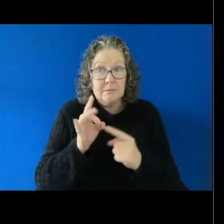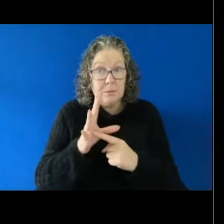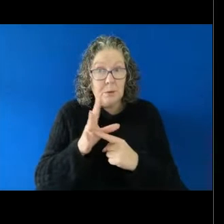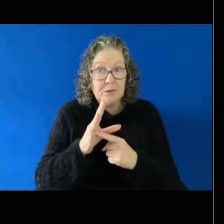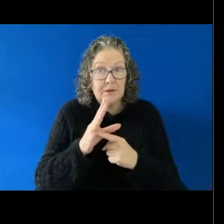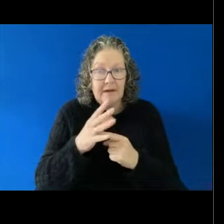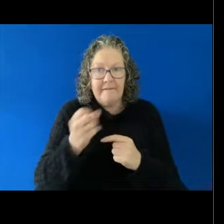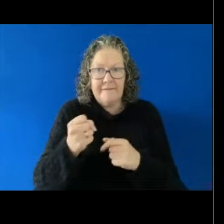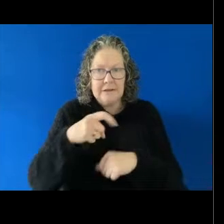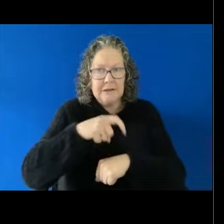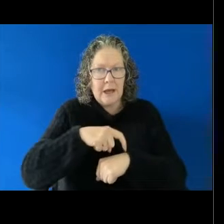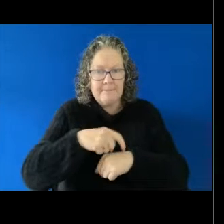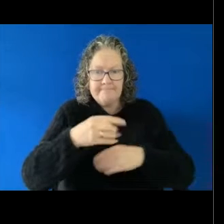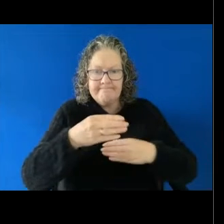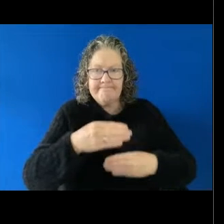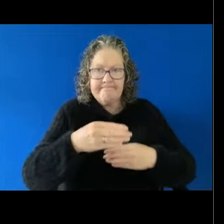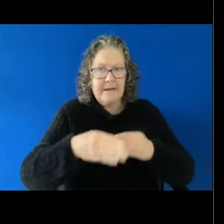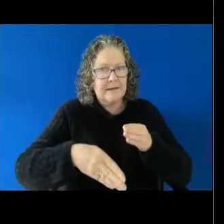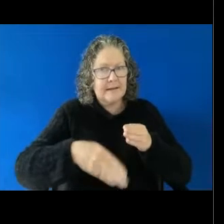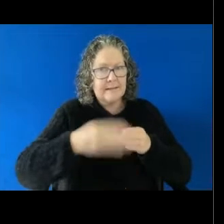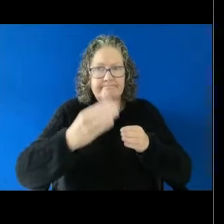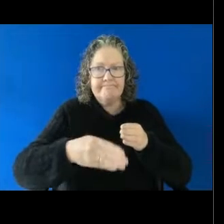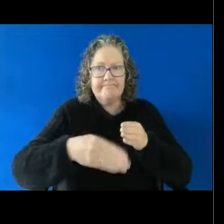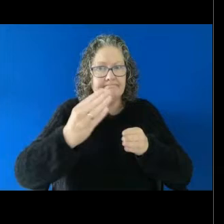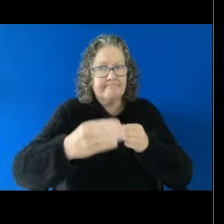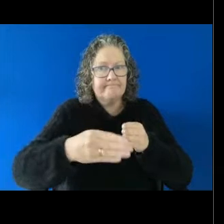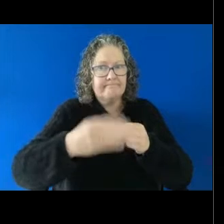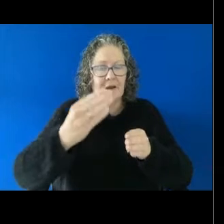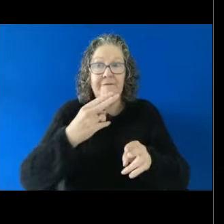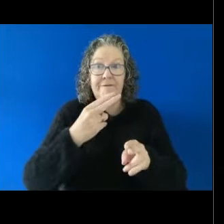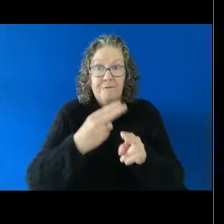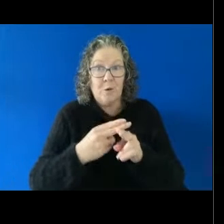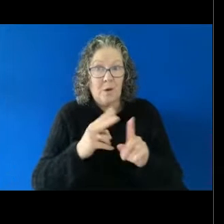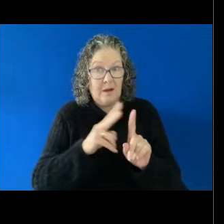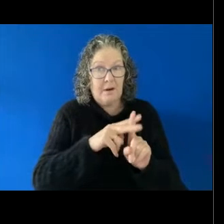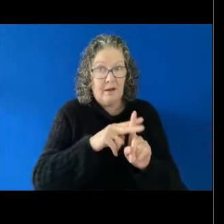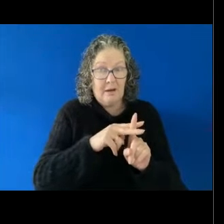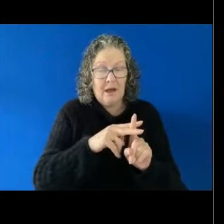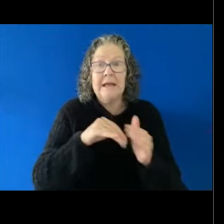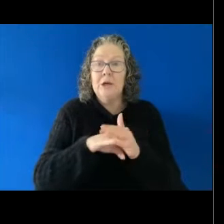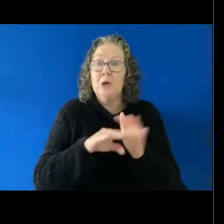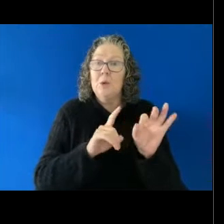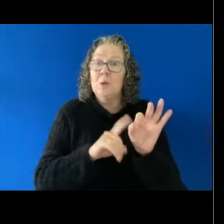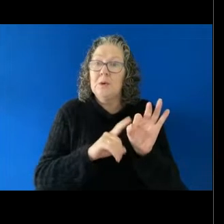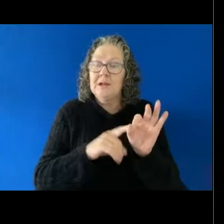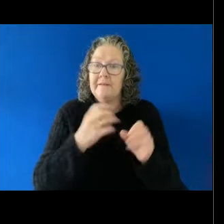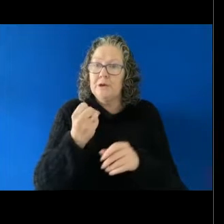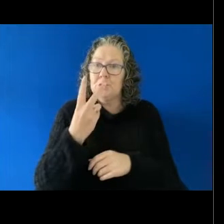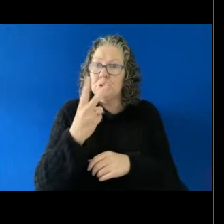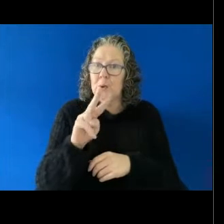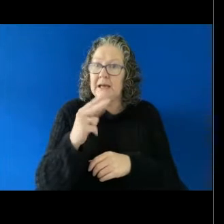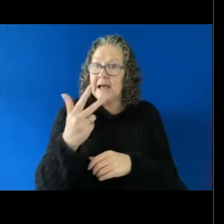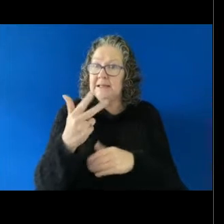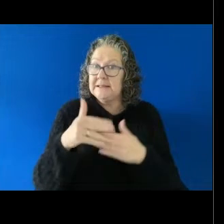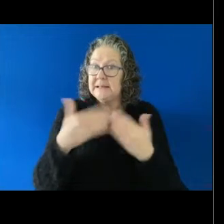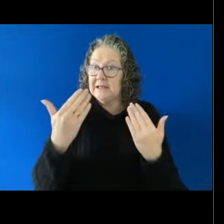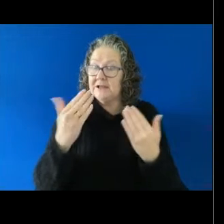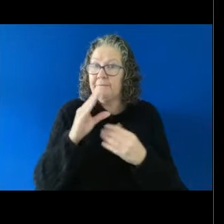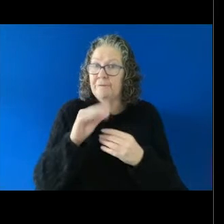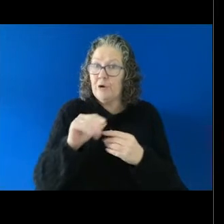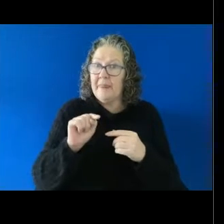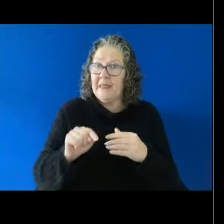to make those applications so in QLD you have 28 days from the date that the Commission